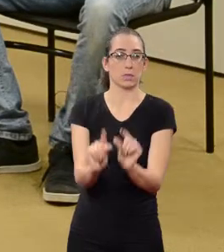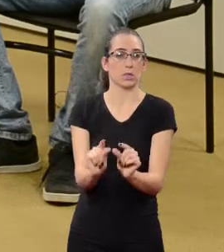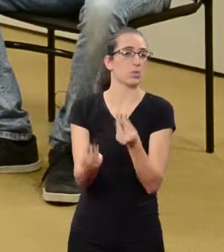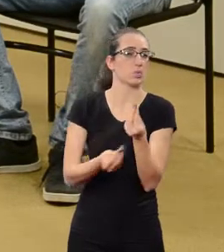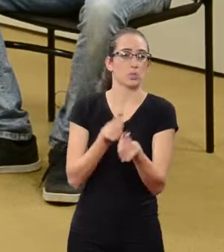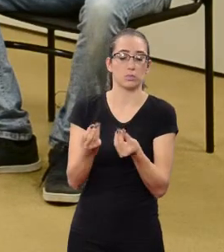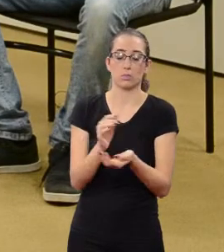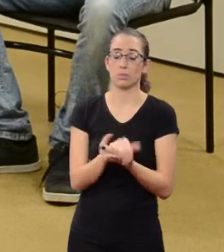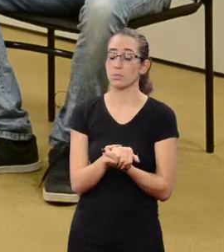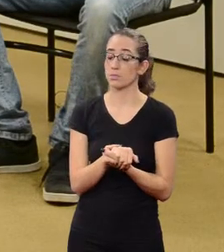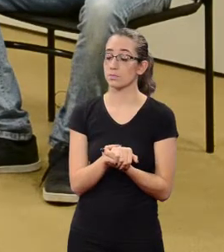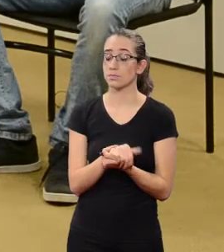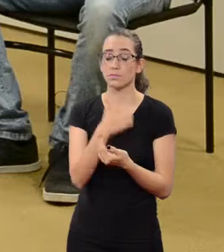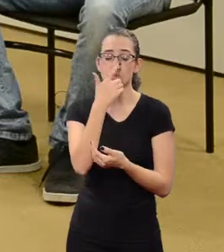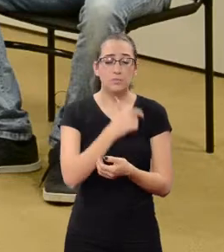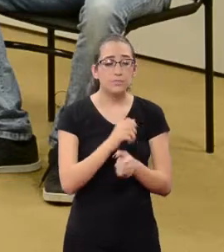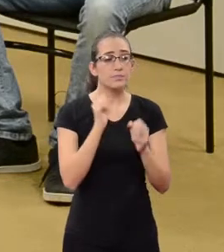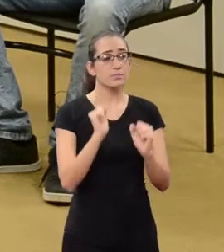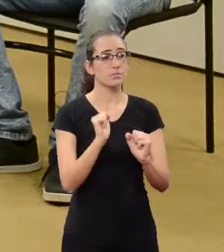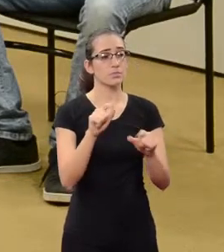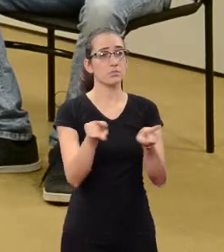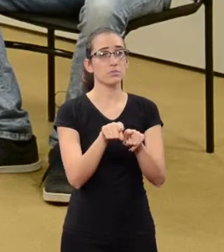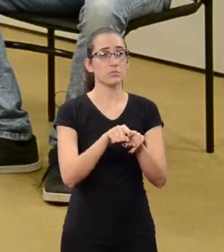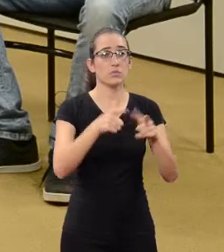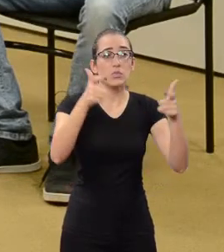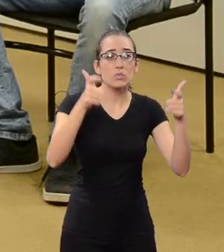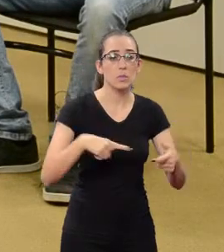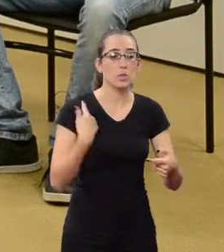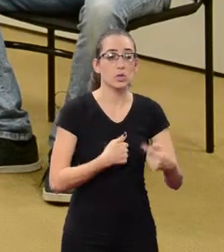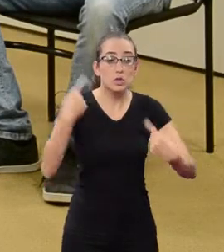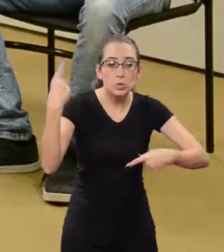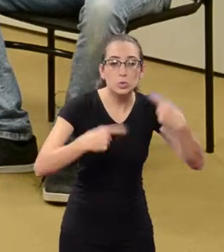I think spaces for rehashing the topic